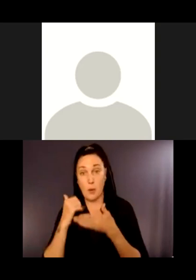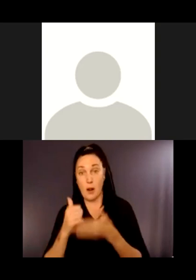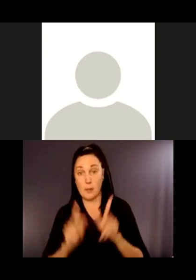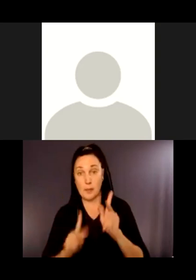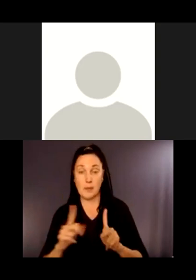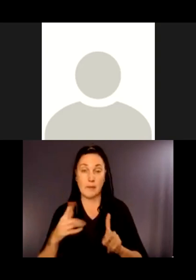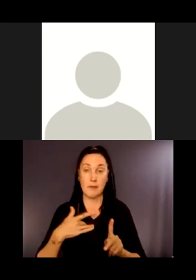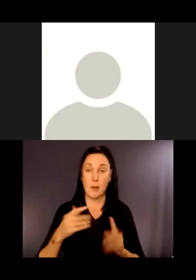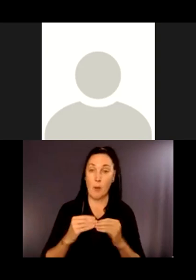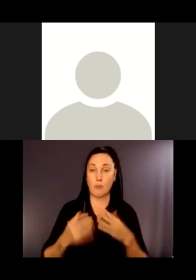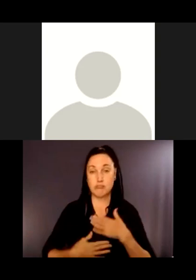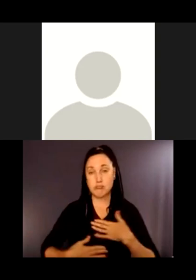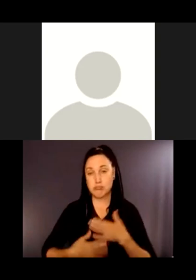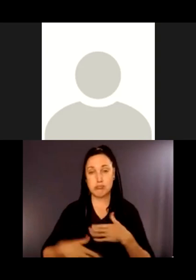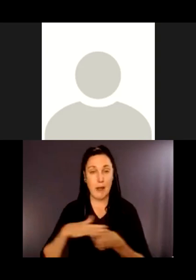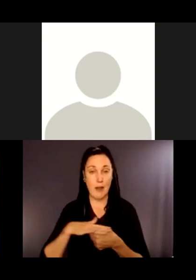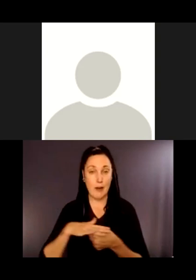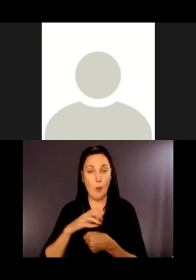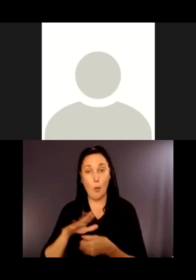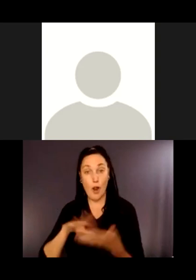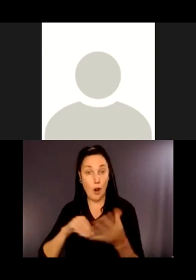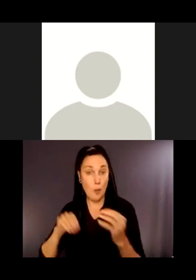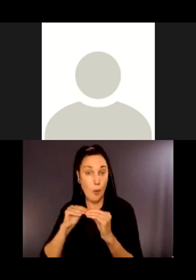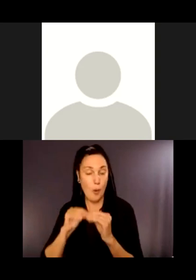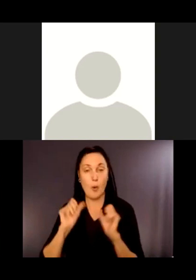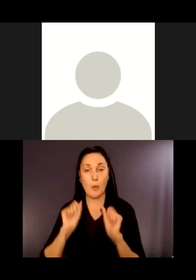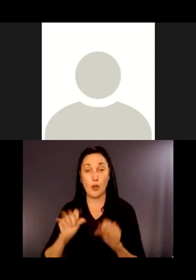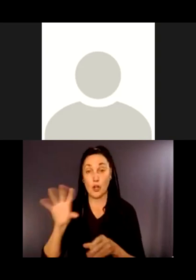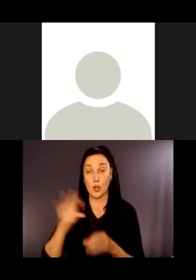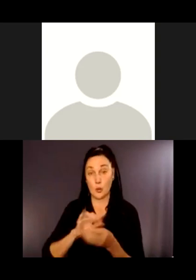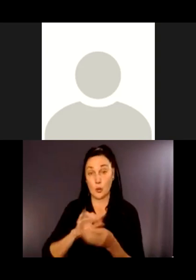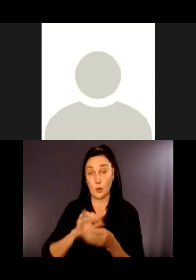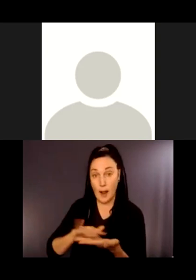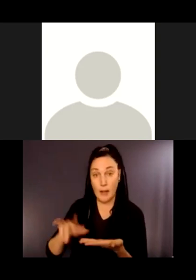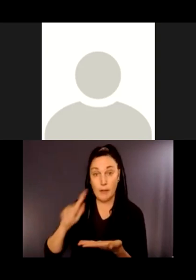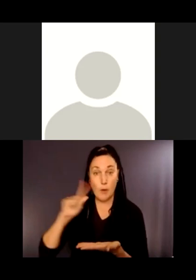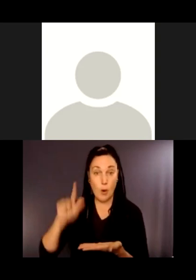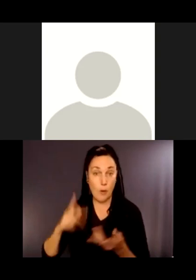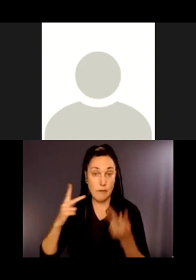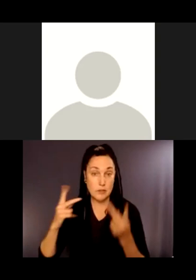Then we could have signage that could contain braille for people who are low vision or blind.